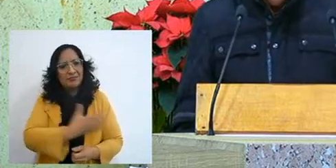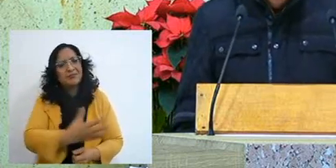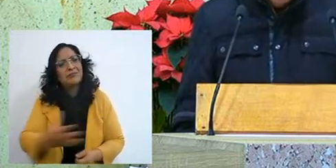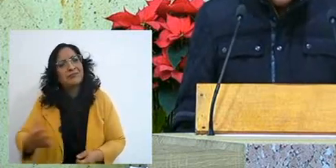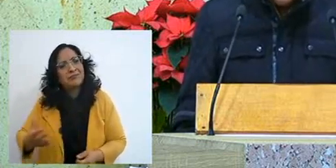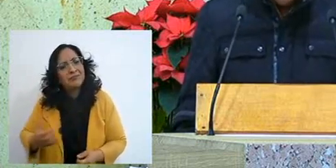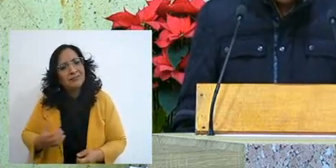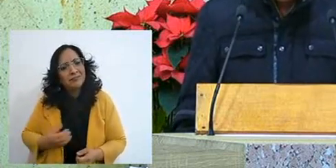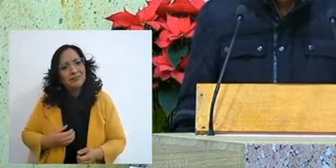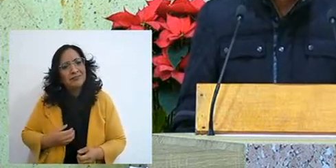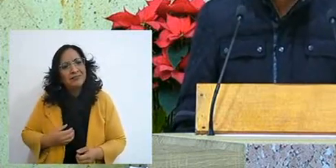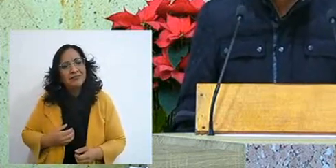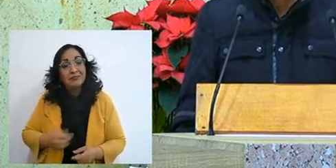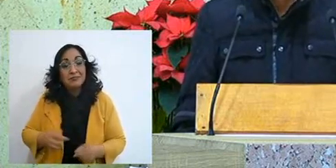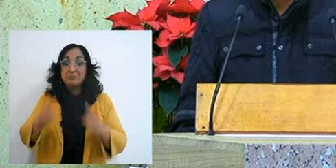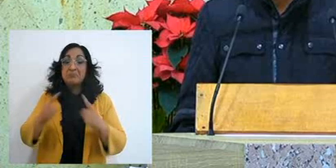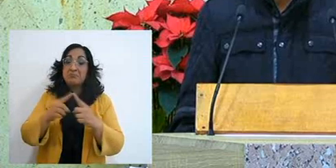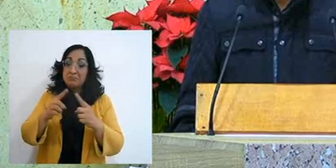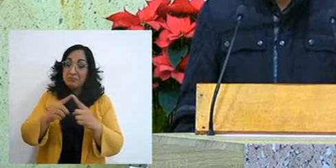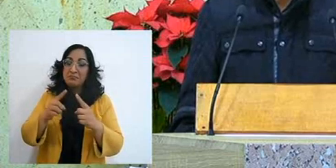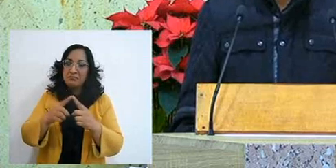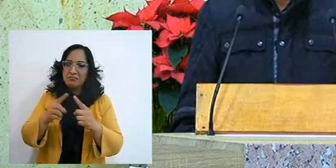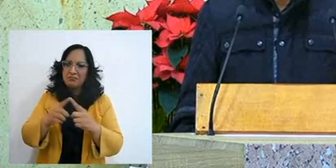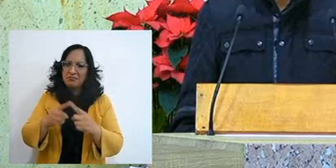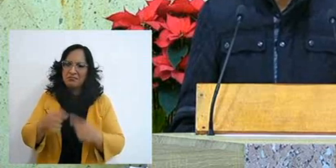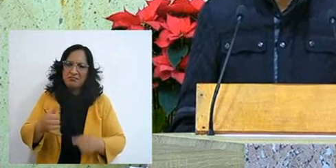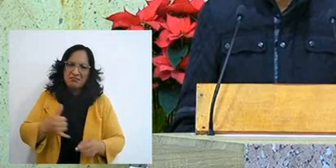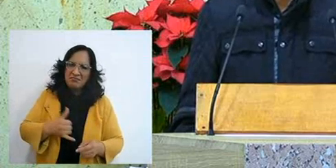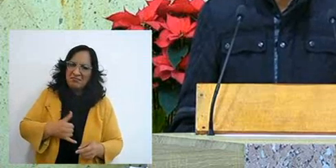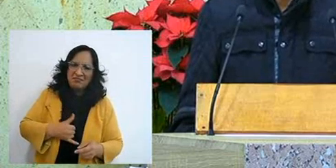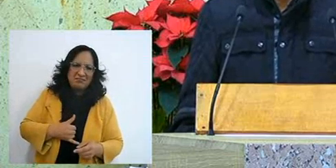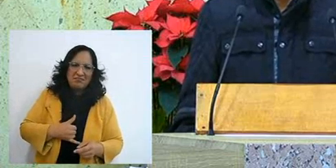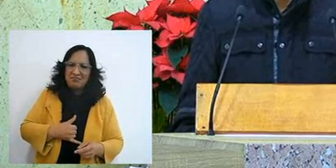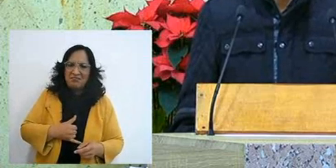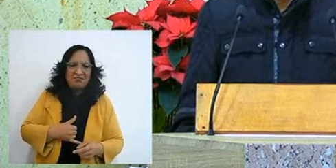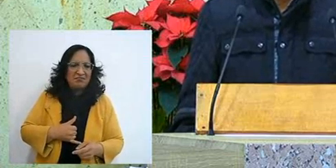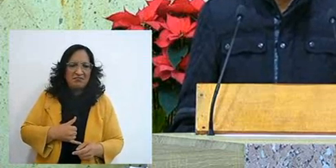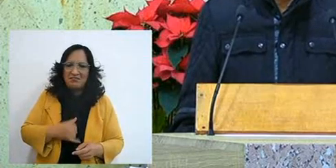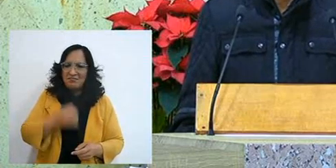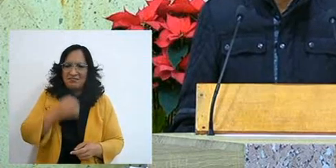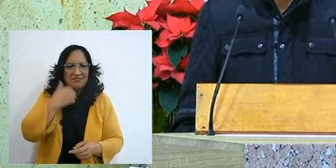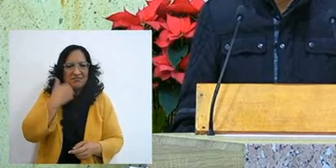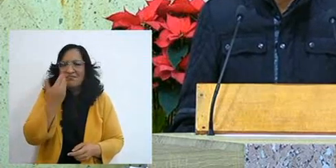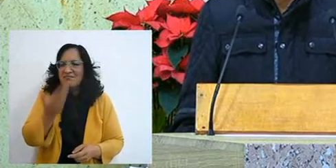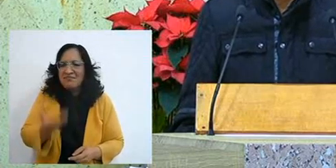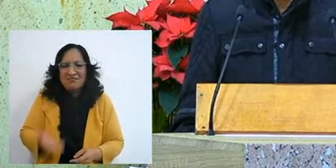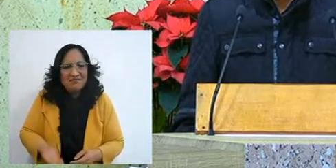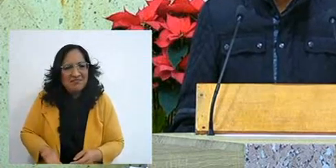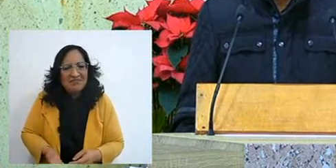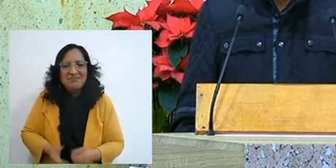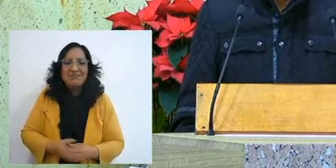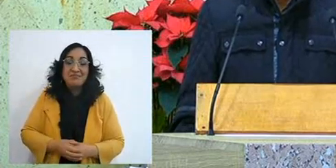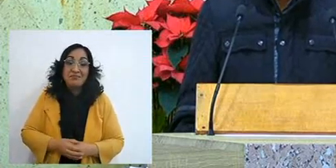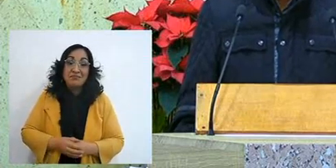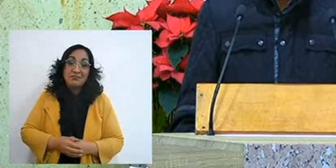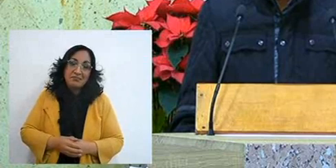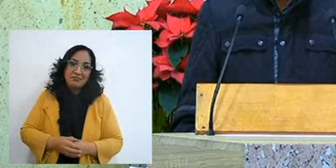and I was in rebellion, with that comfortable Christianity, without compromises,